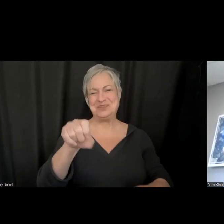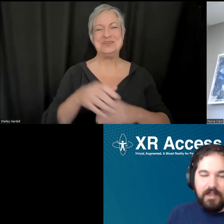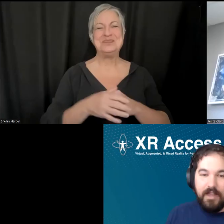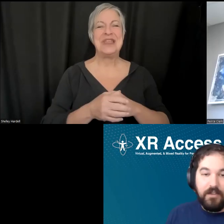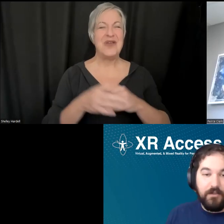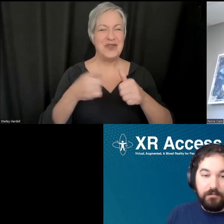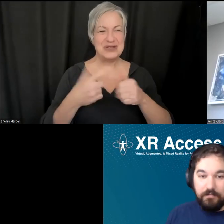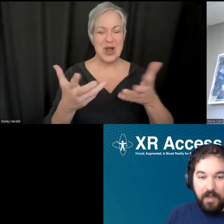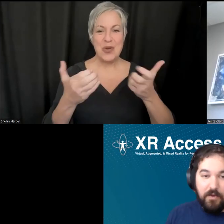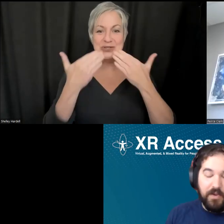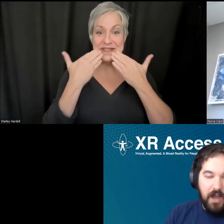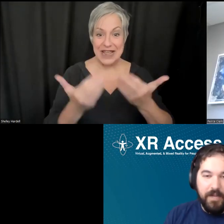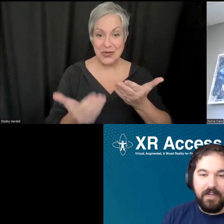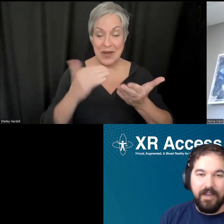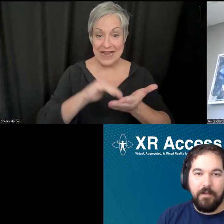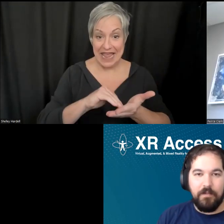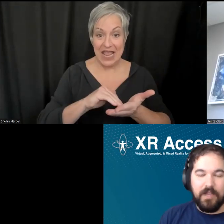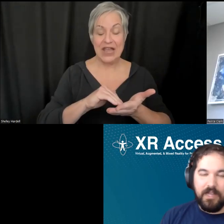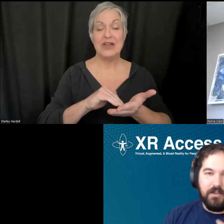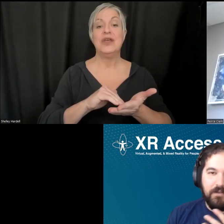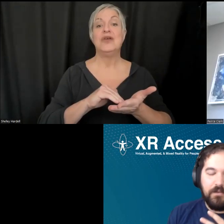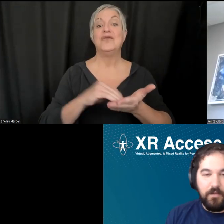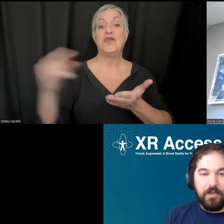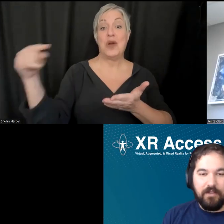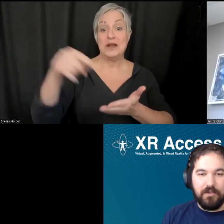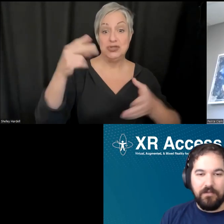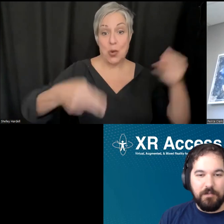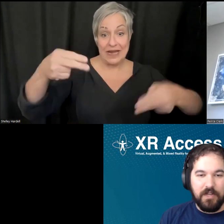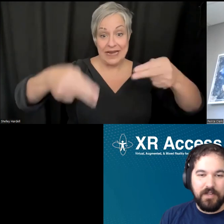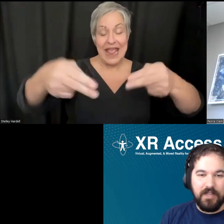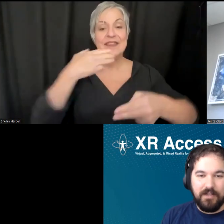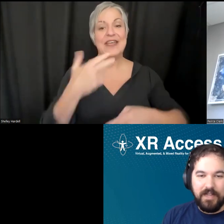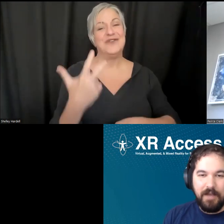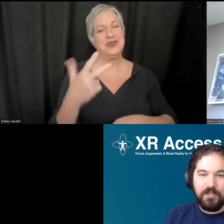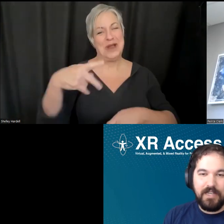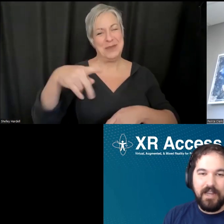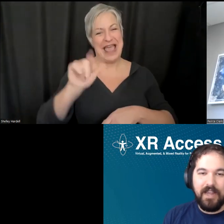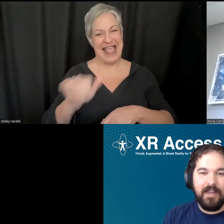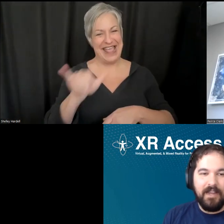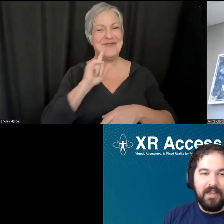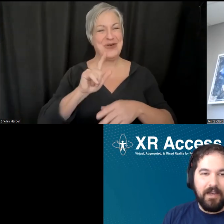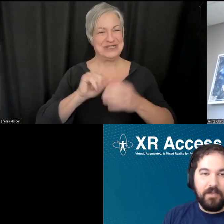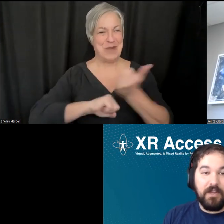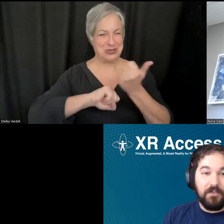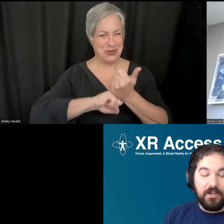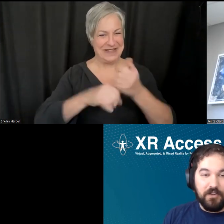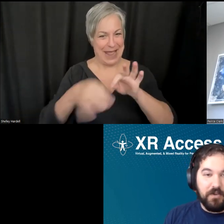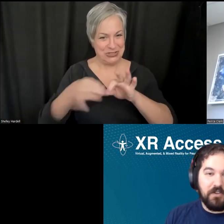again, thank you to everyone for coming. Thank you, 3Play, for sponsoring the captions today. Thank you to our interpreters,